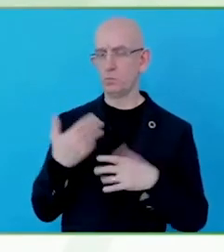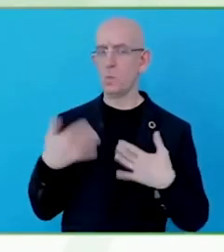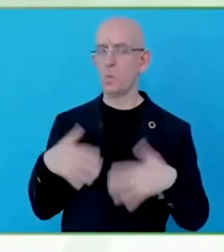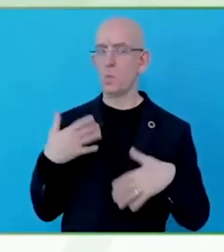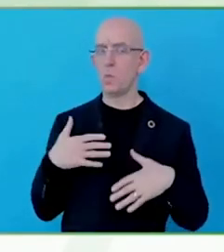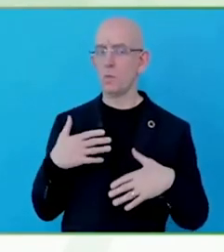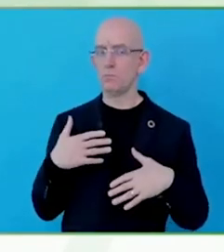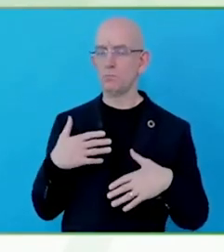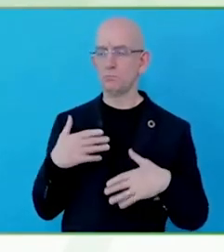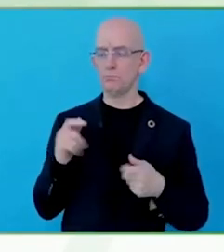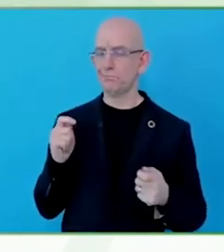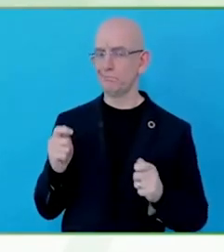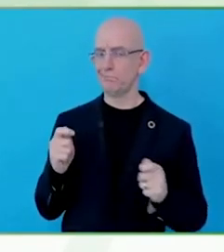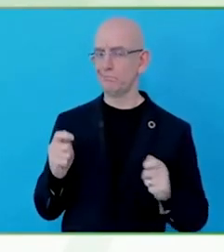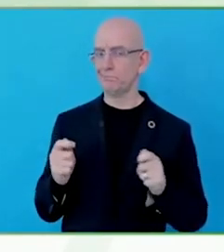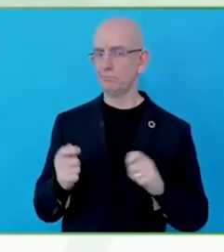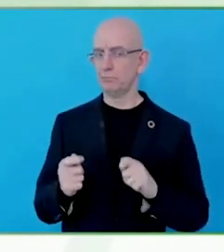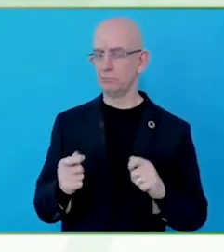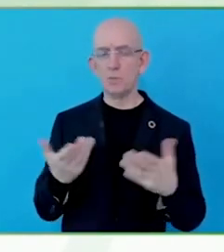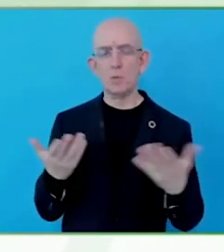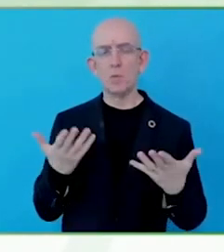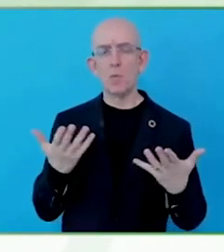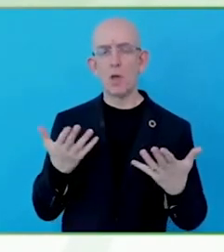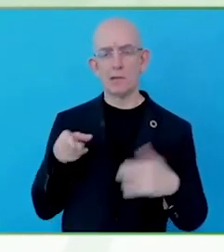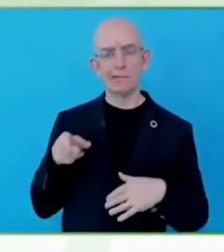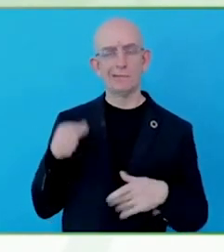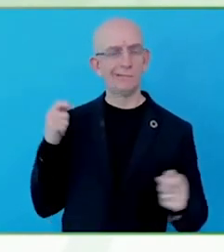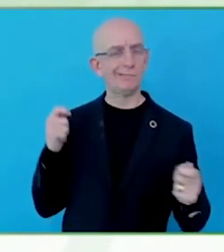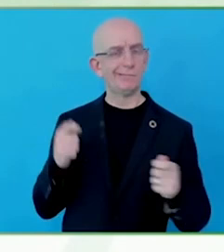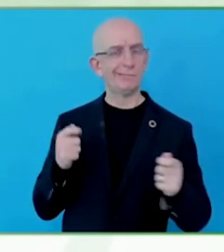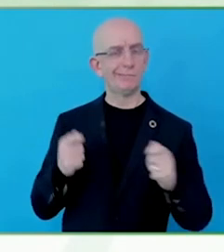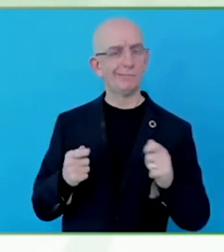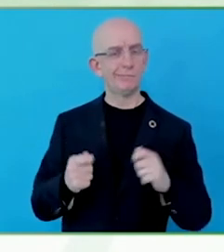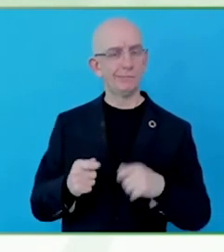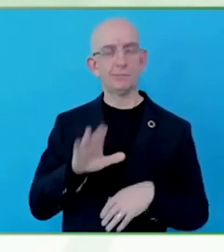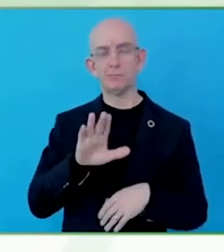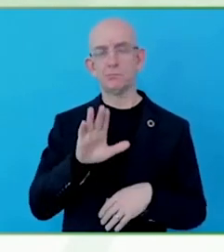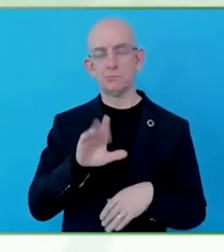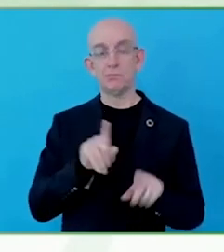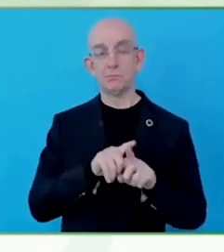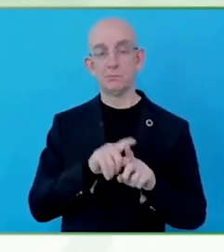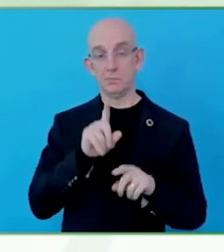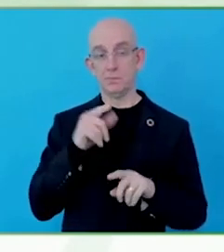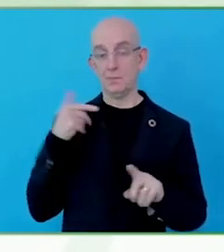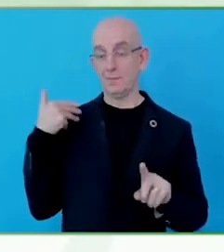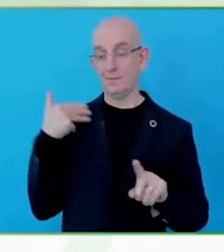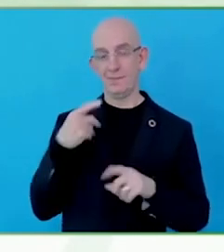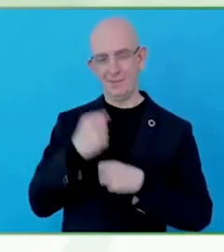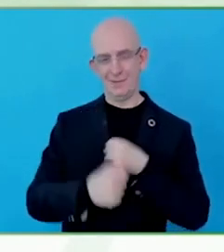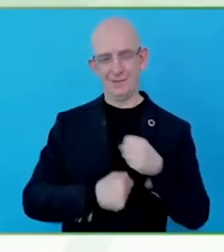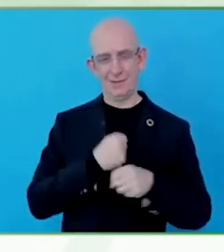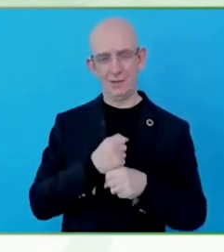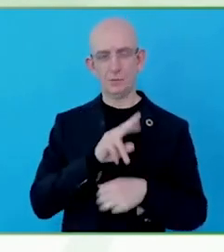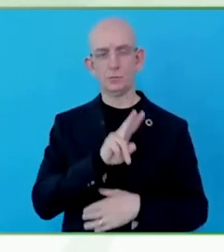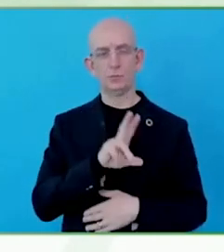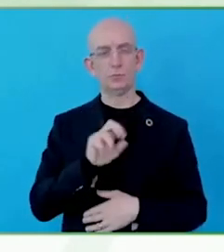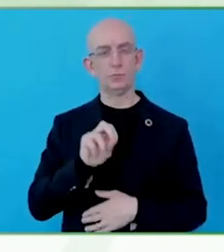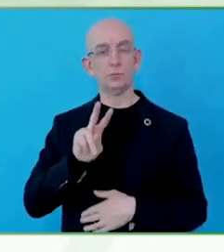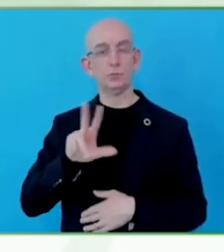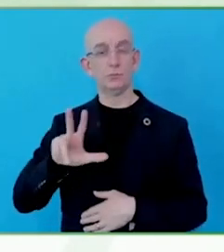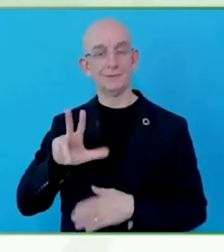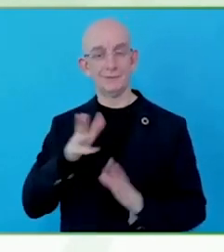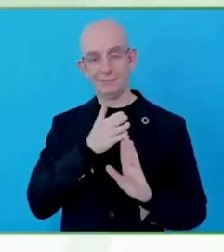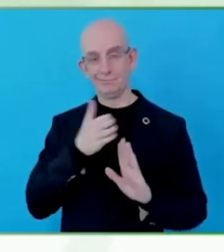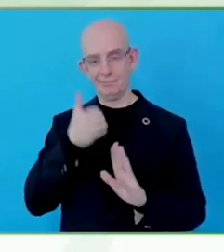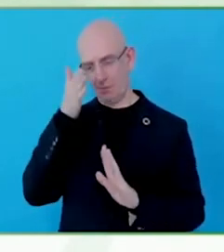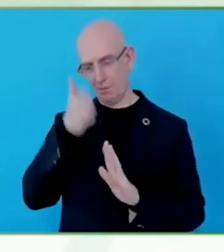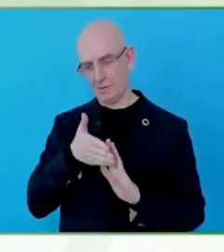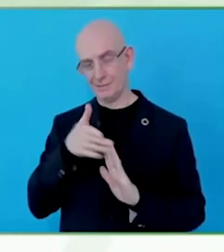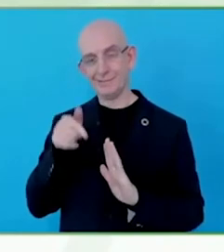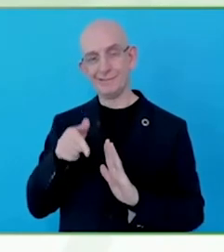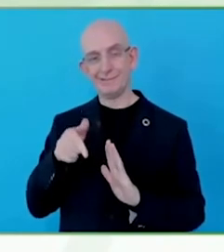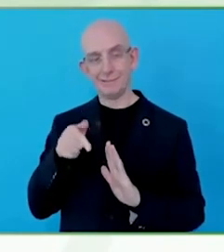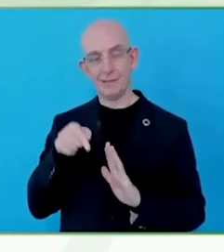Brazilian norm standard on digital accessibility for apps.